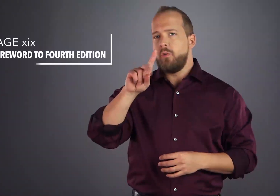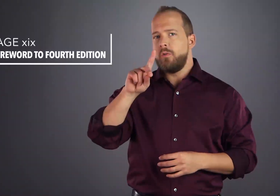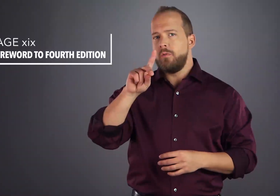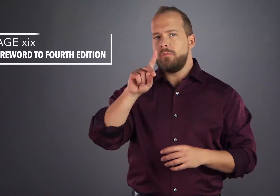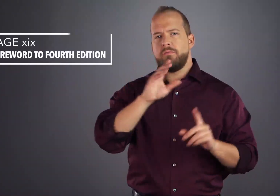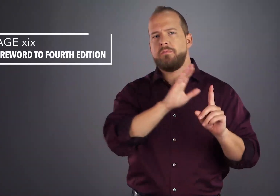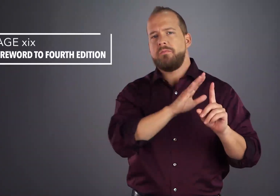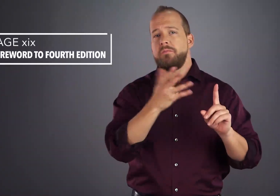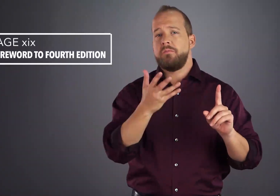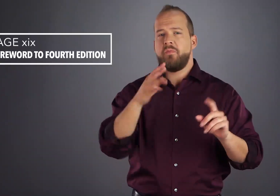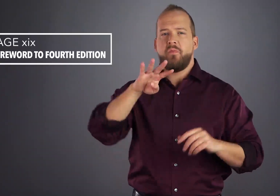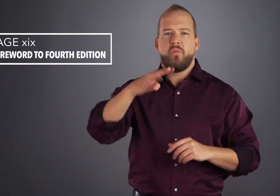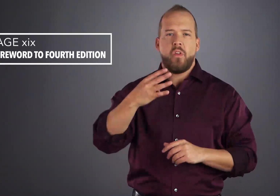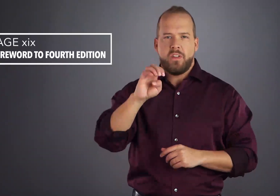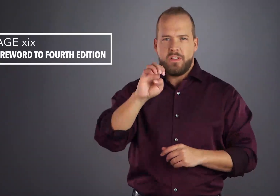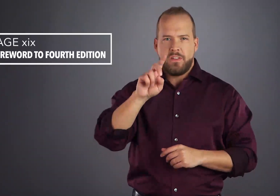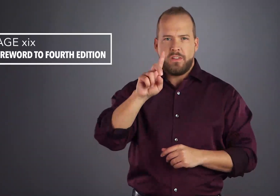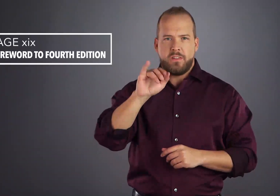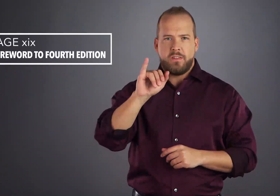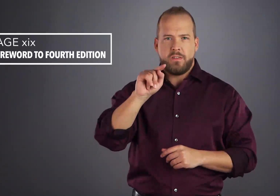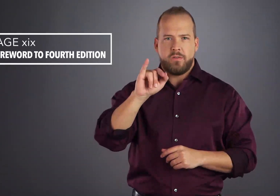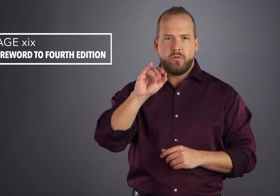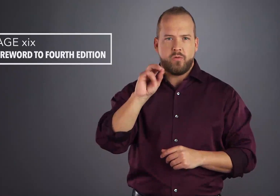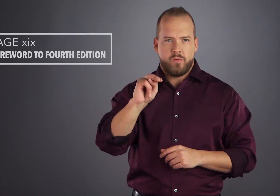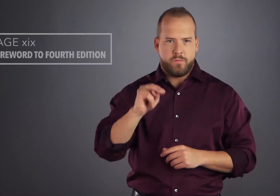FOREWORD TO FOURTH EDITION